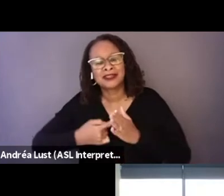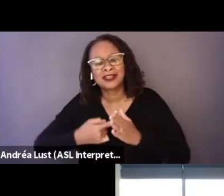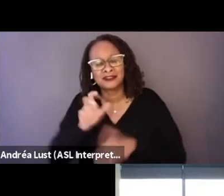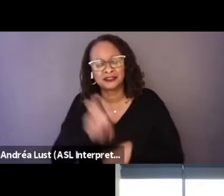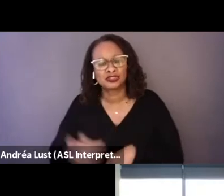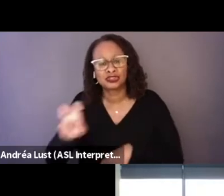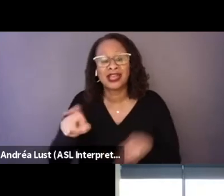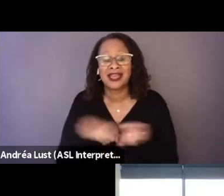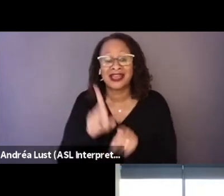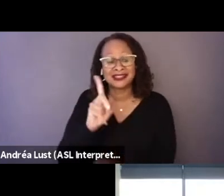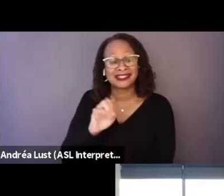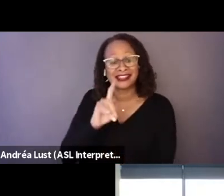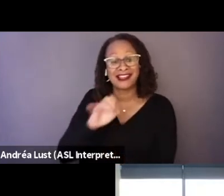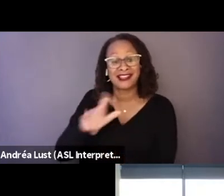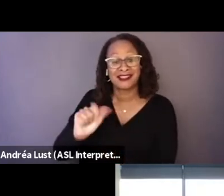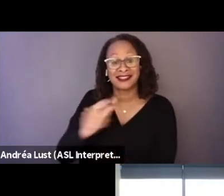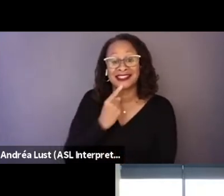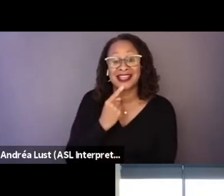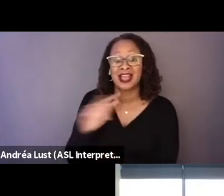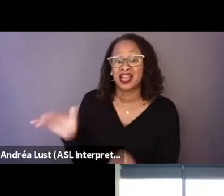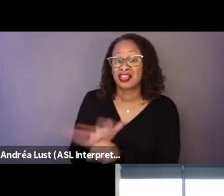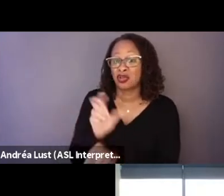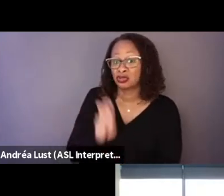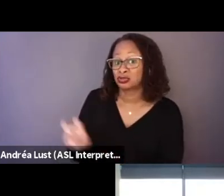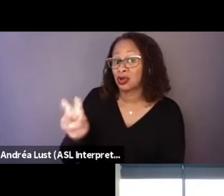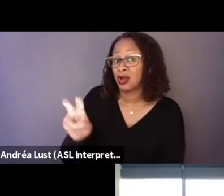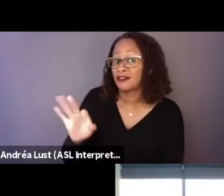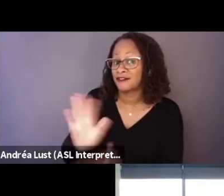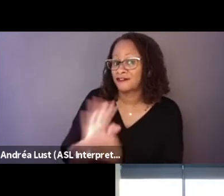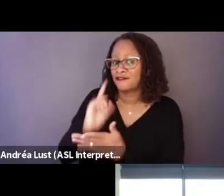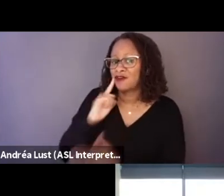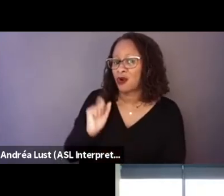the entire journey of the film for all of us involved